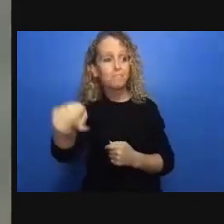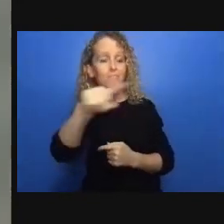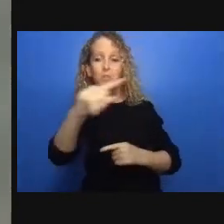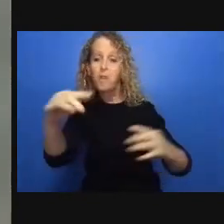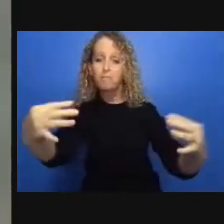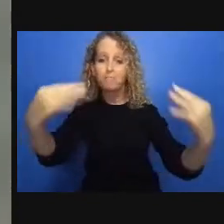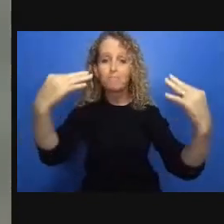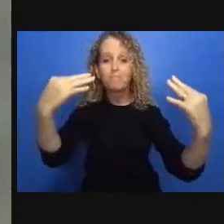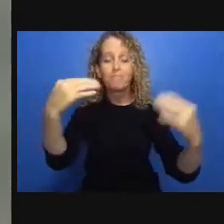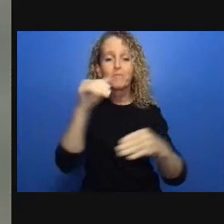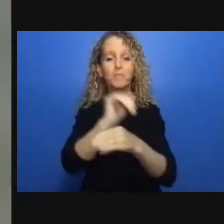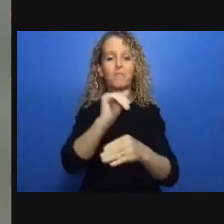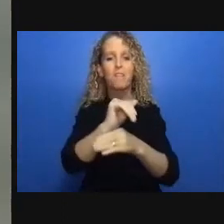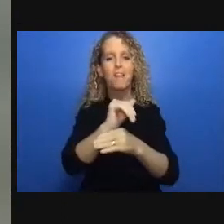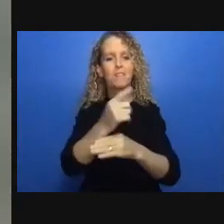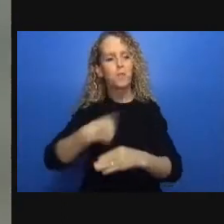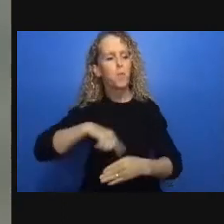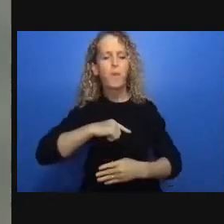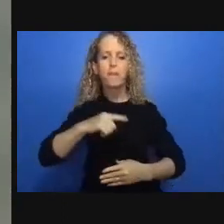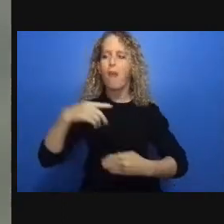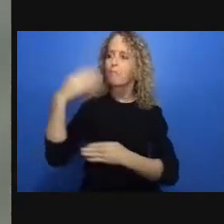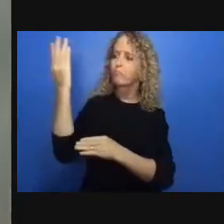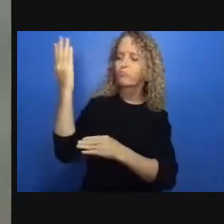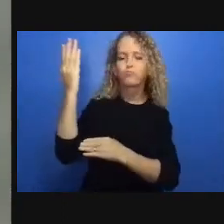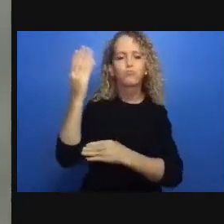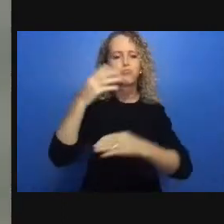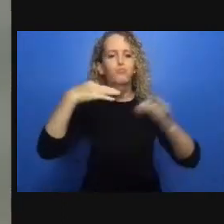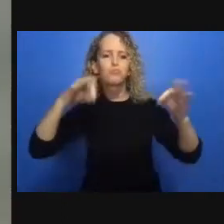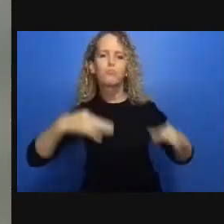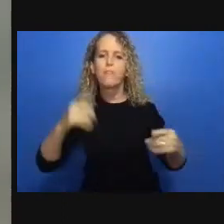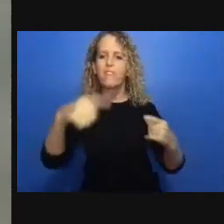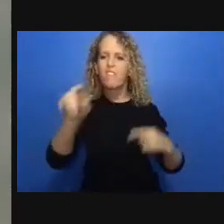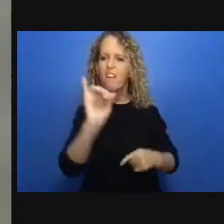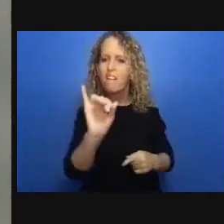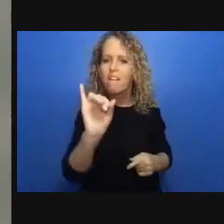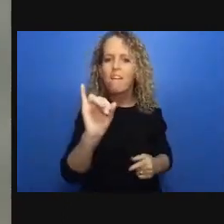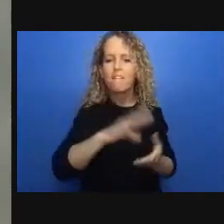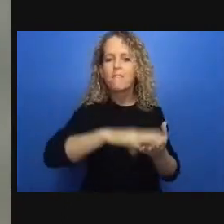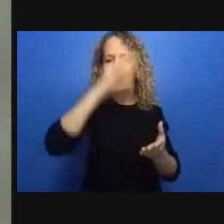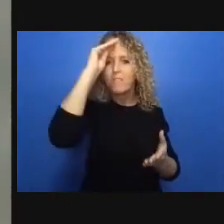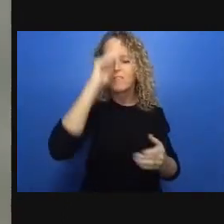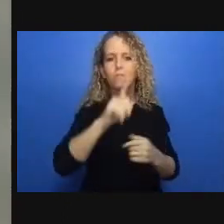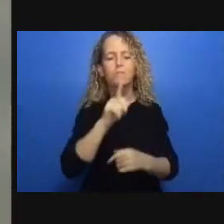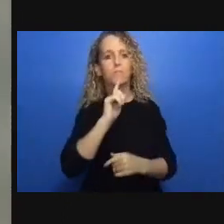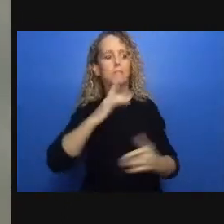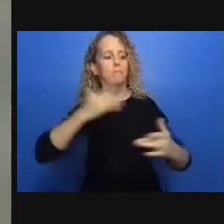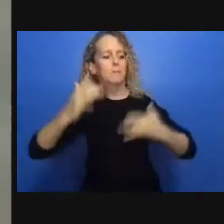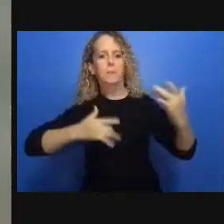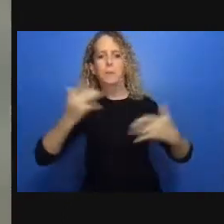outbreak and to protect the public healthcare what actually happened was that a lot of the groups and